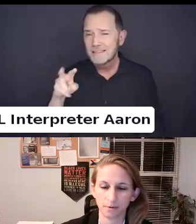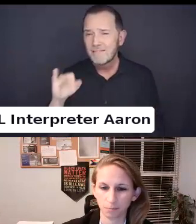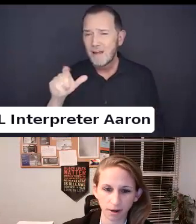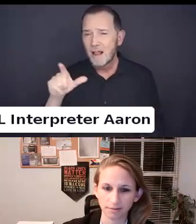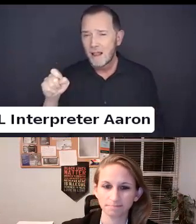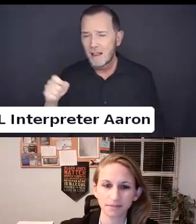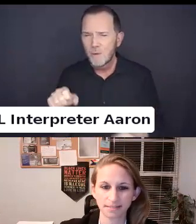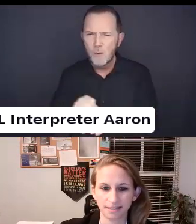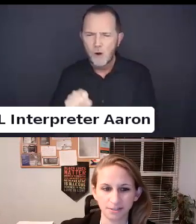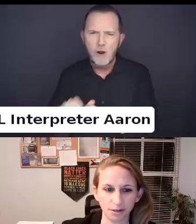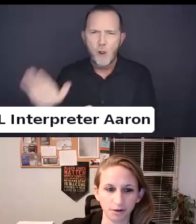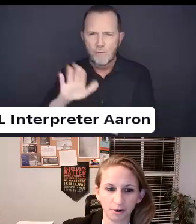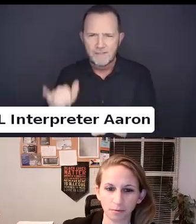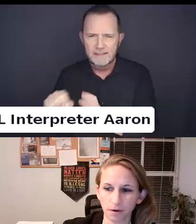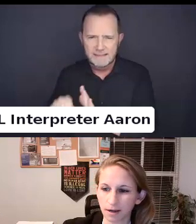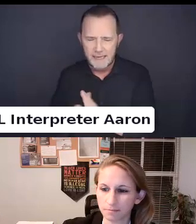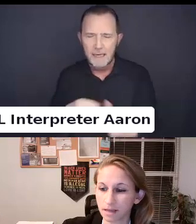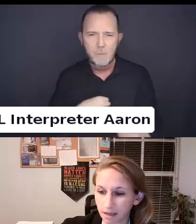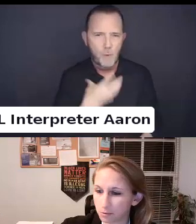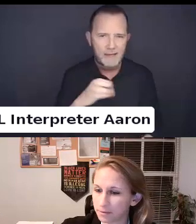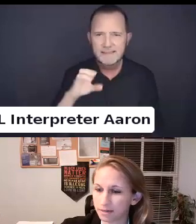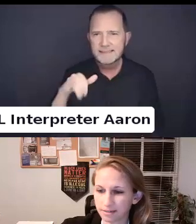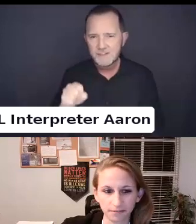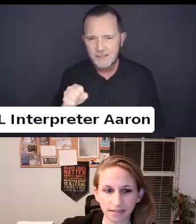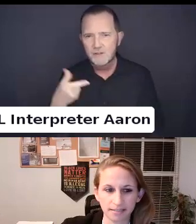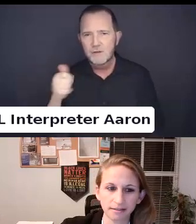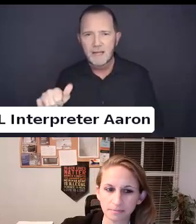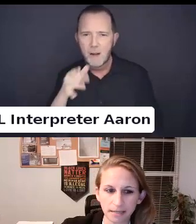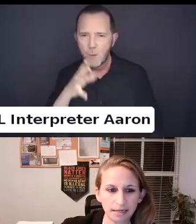I am a white gay woman. Identify as lesbian.